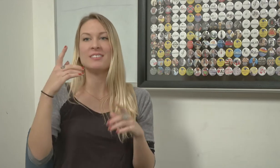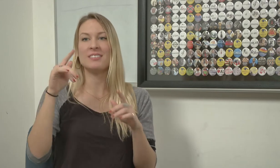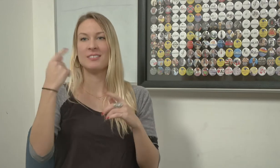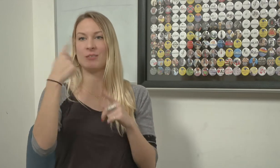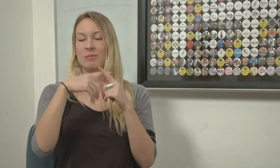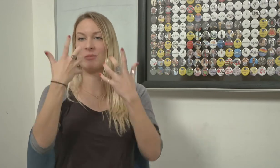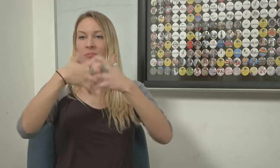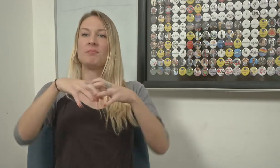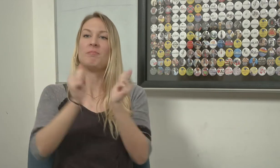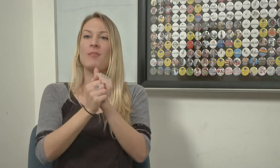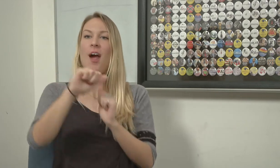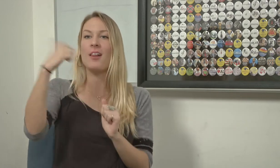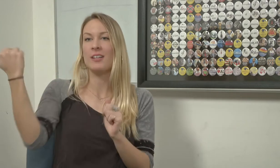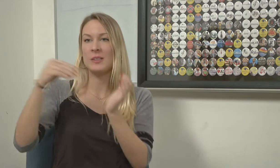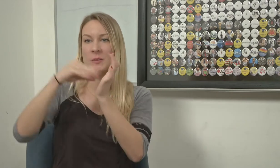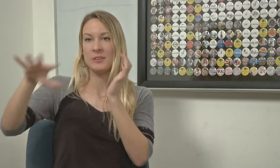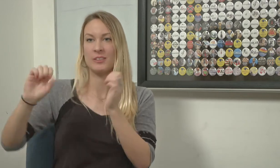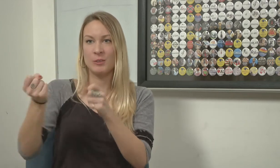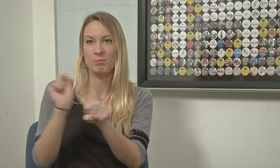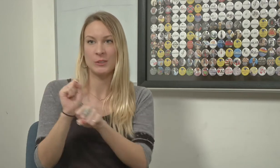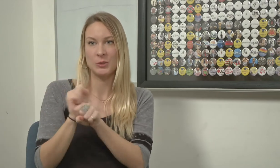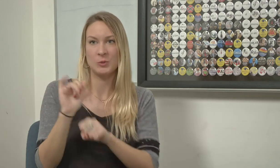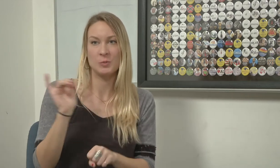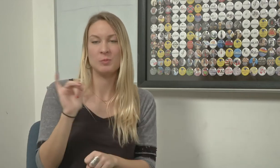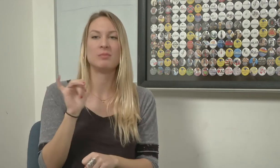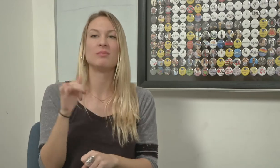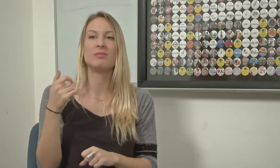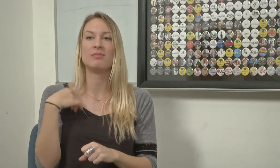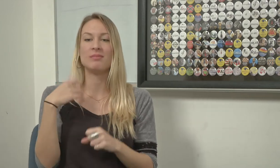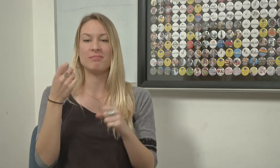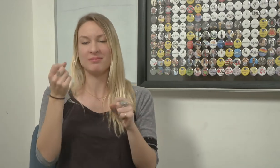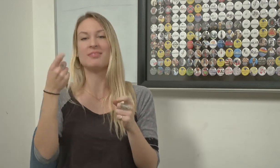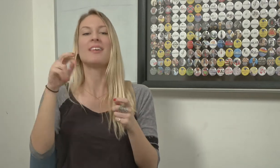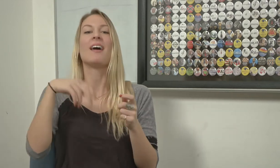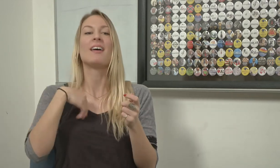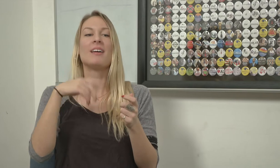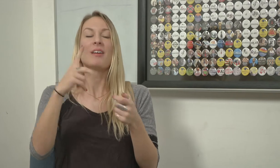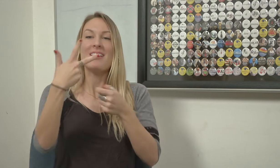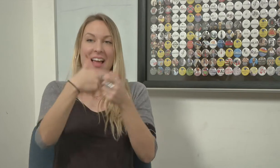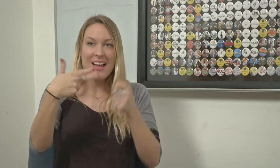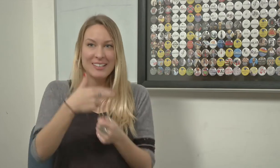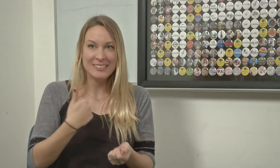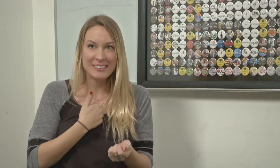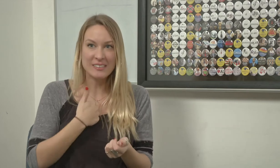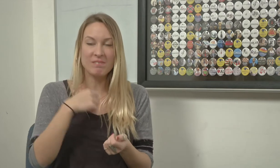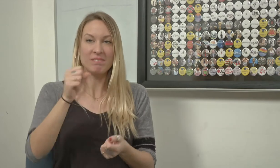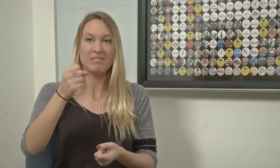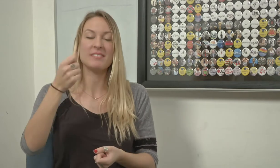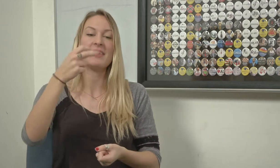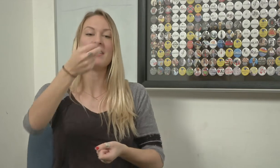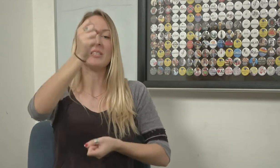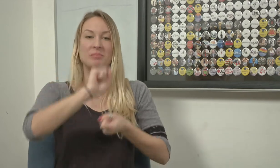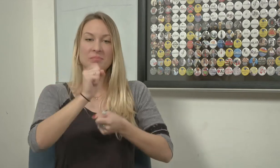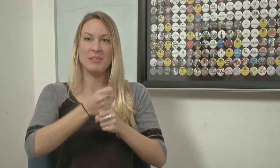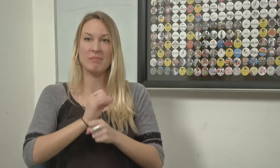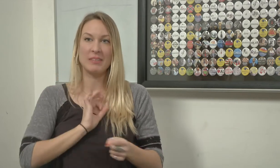Other student are working on the project also. I cut out pictures and created buttons